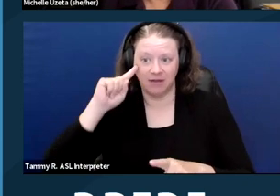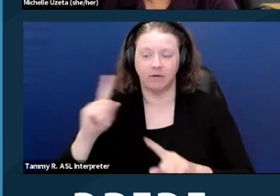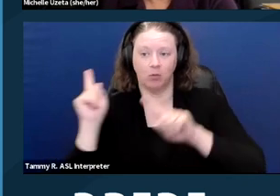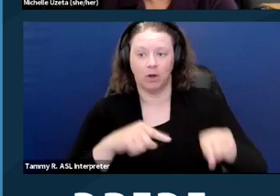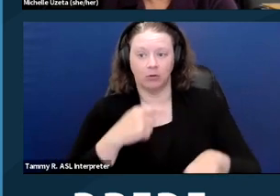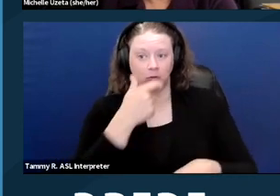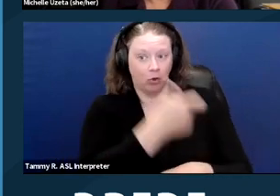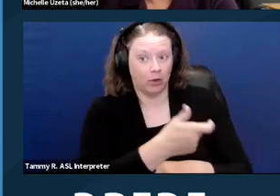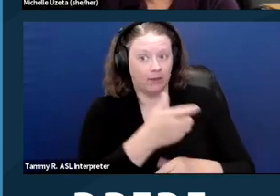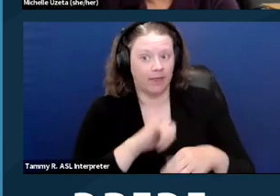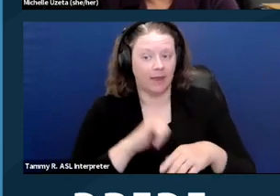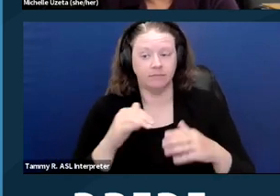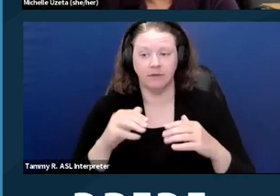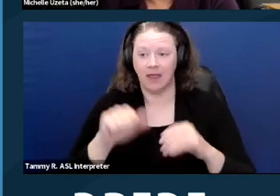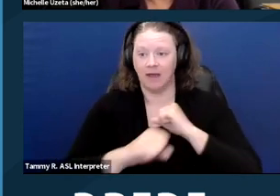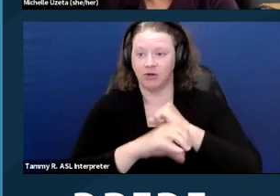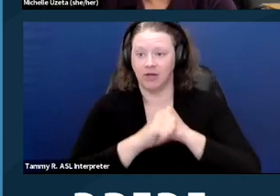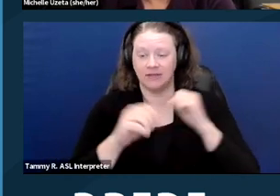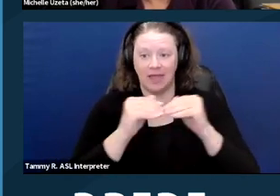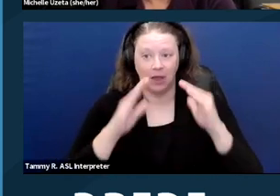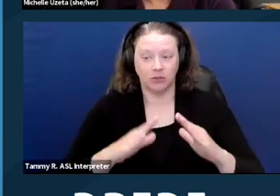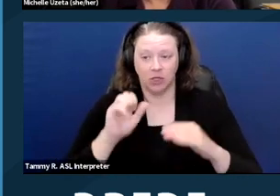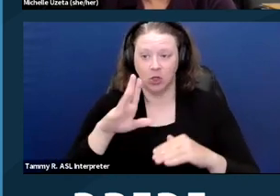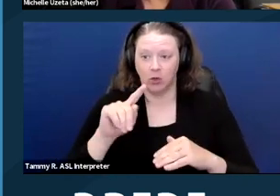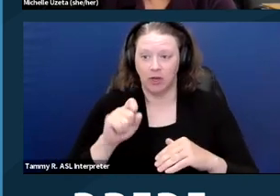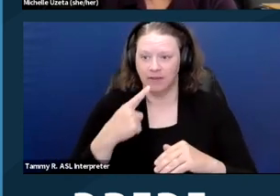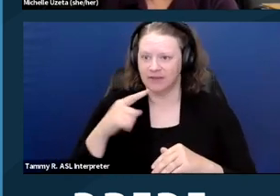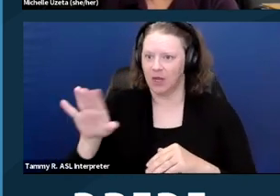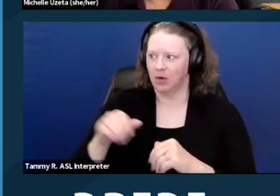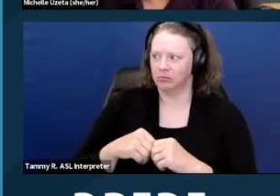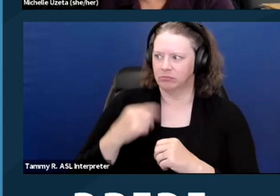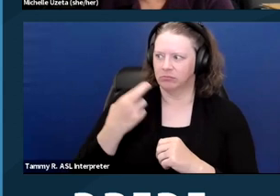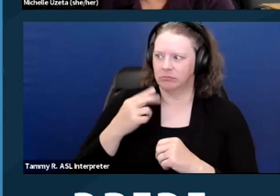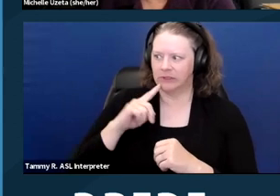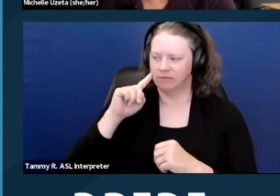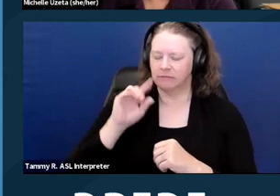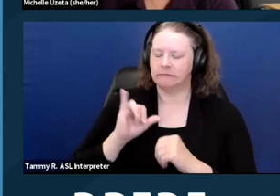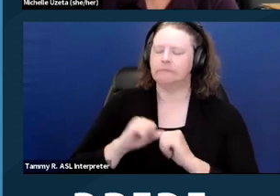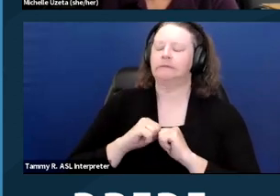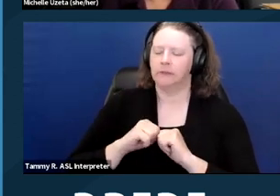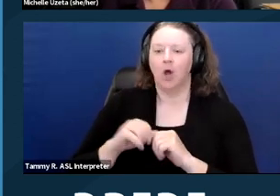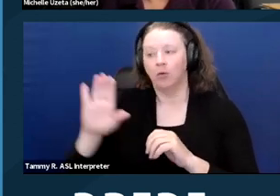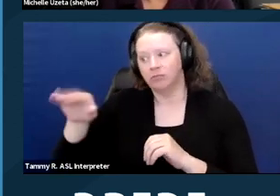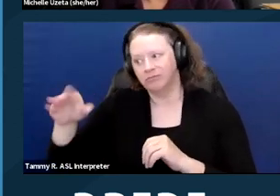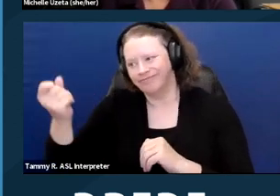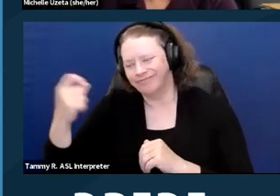and was told once they realized that he was deaf that the unit was no longer available to rent.